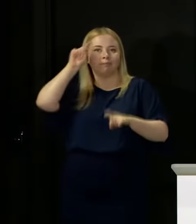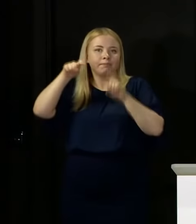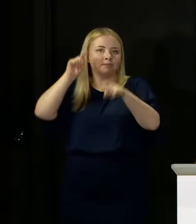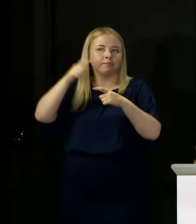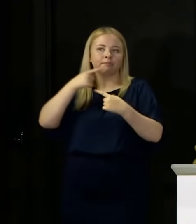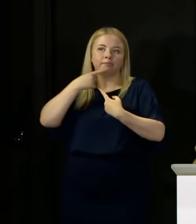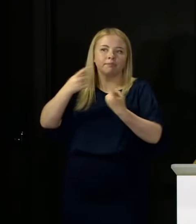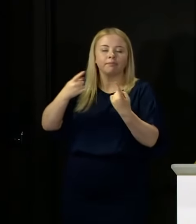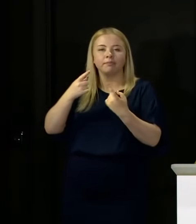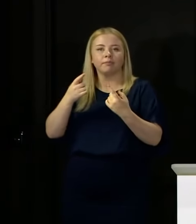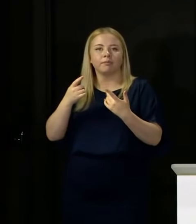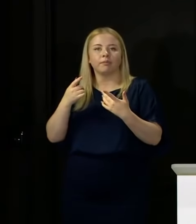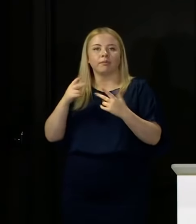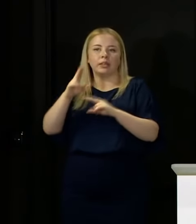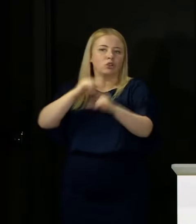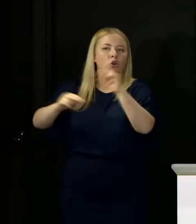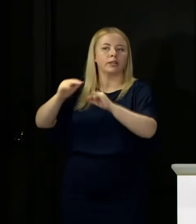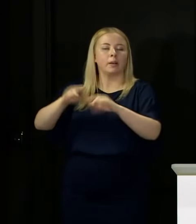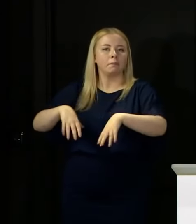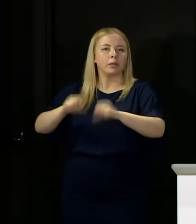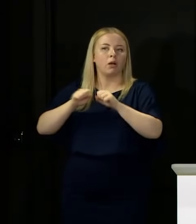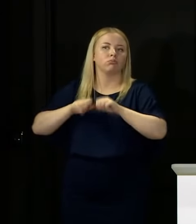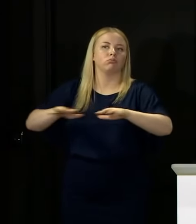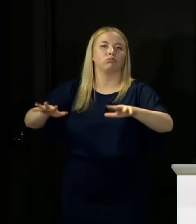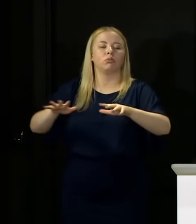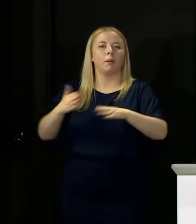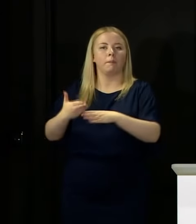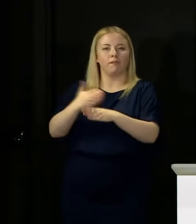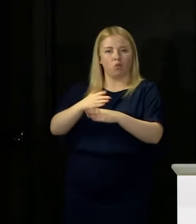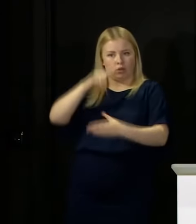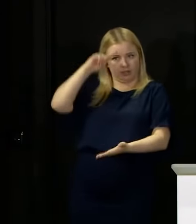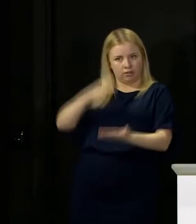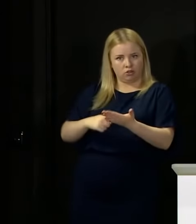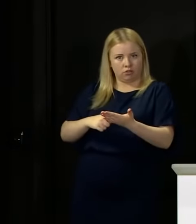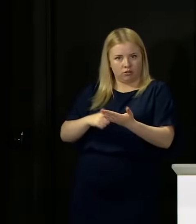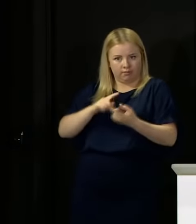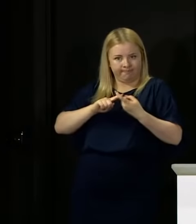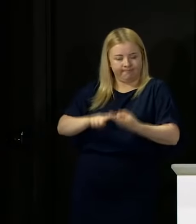help anybody, but also making the obvious point that all of these things have to be